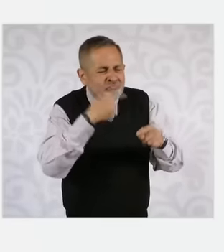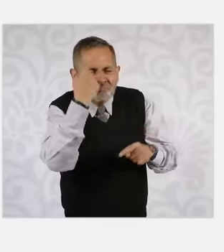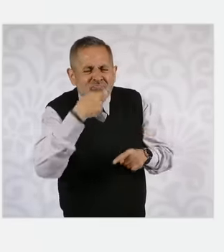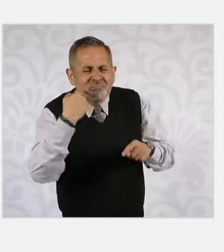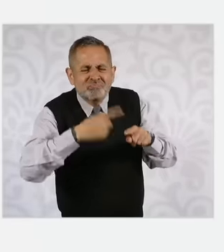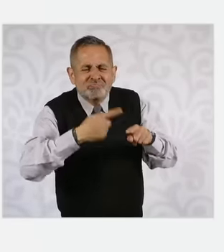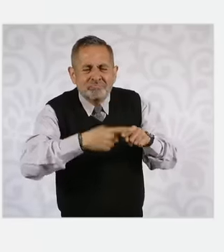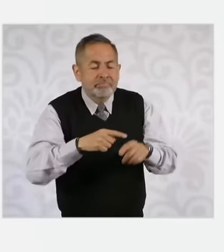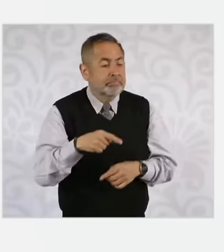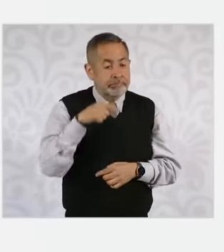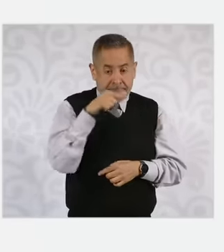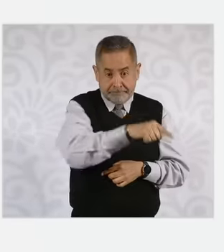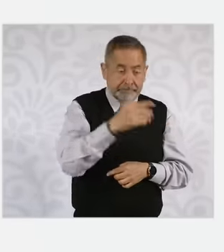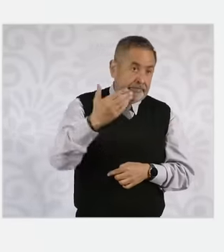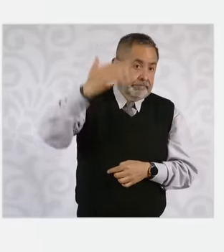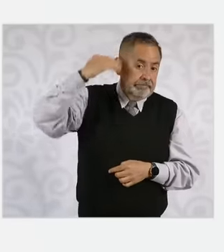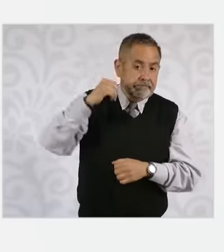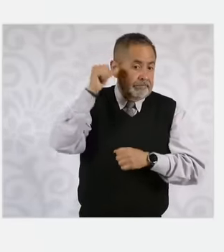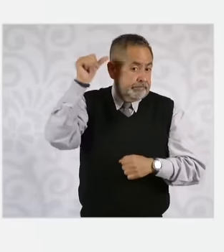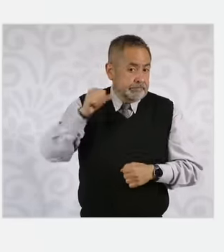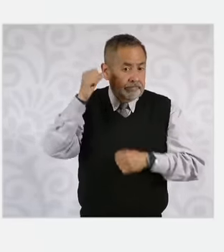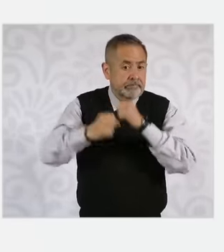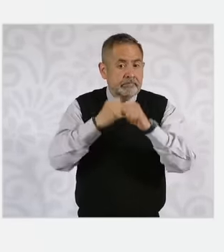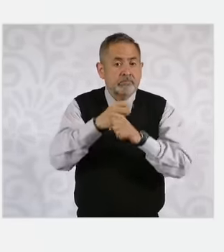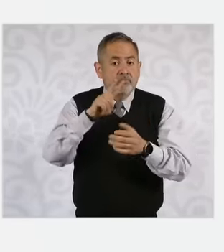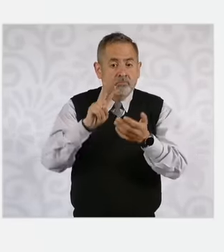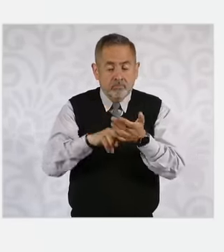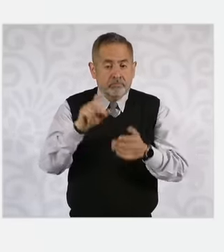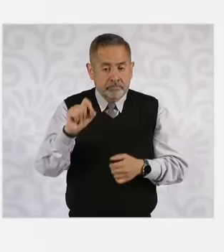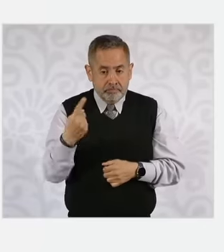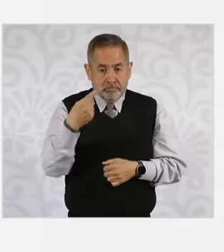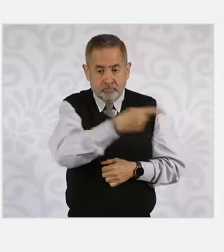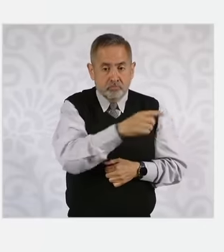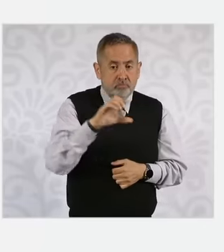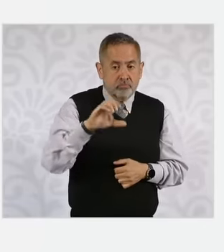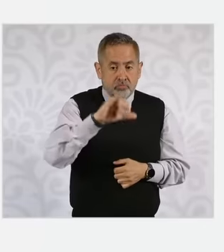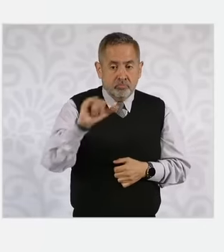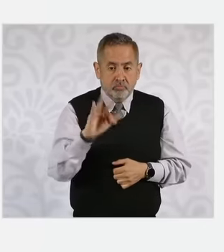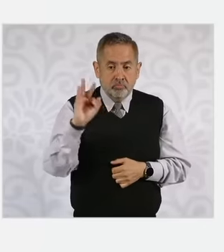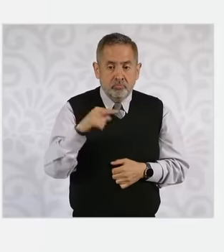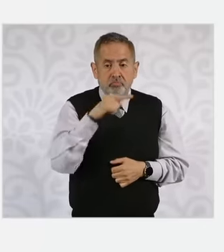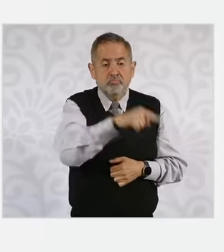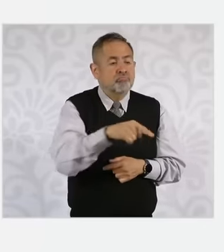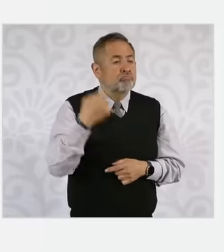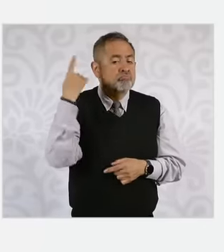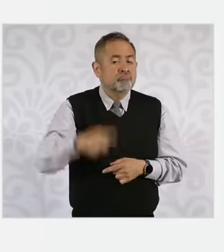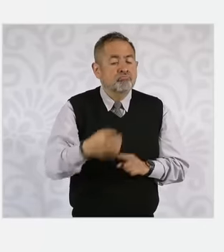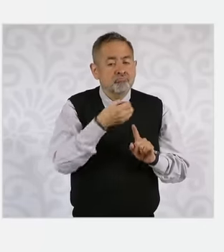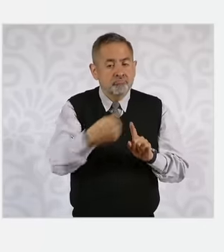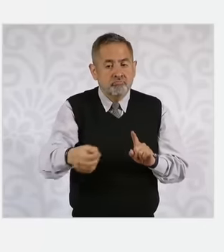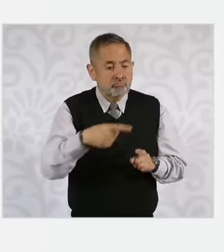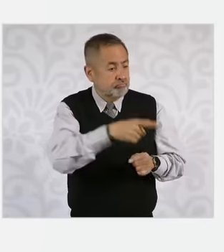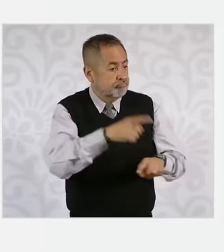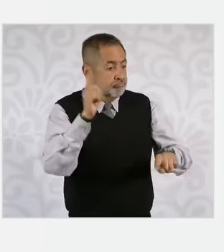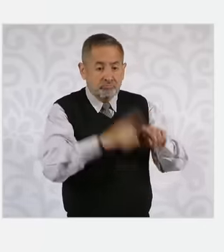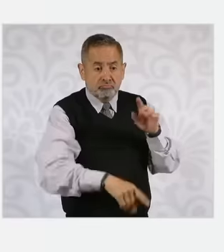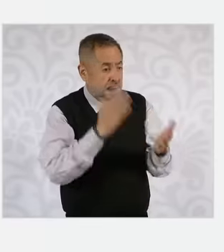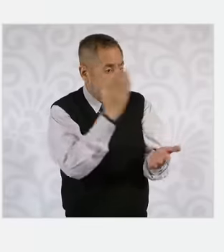that in April 2021 the plenary session of the Judicial Council ordered a suspension